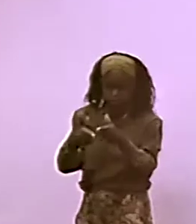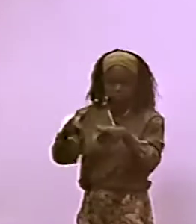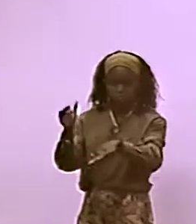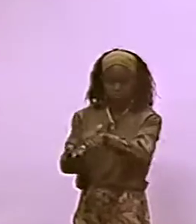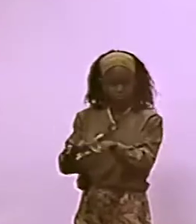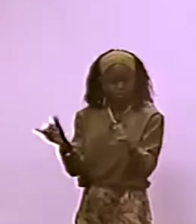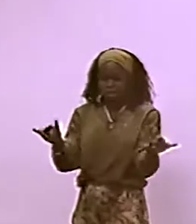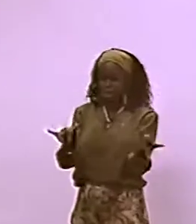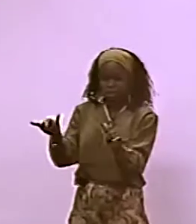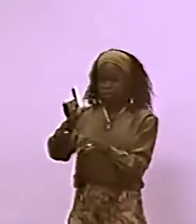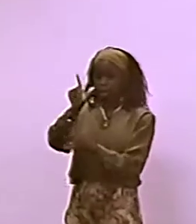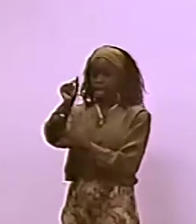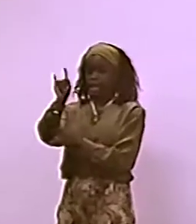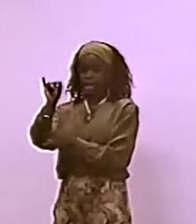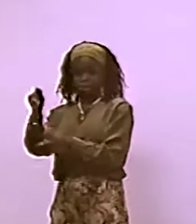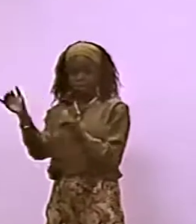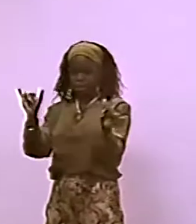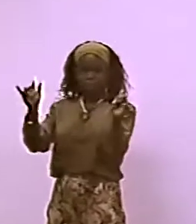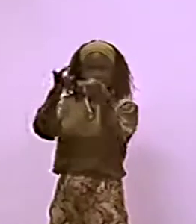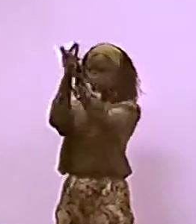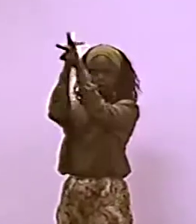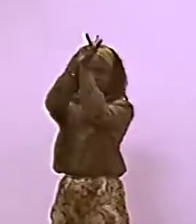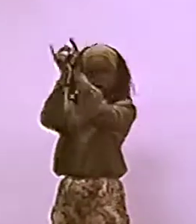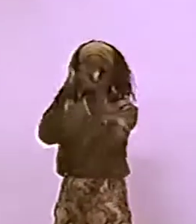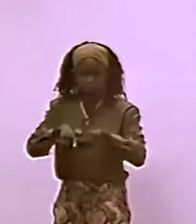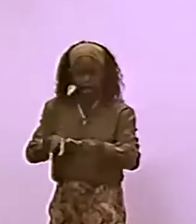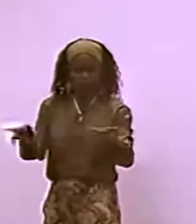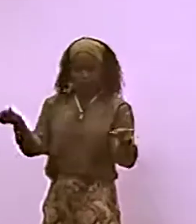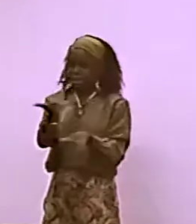SO IT'S BORROWING BACK AND FORTH. ENGLISH--